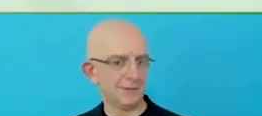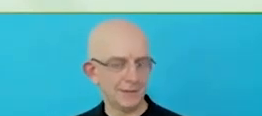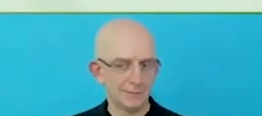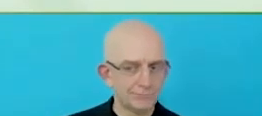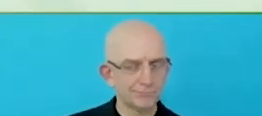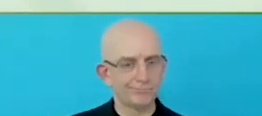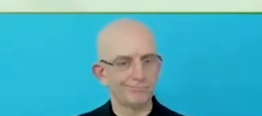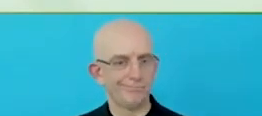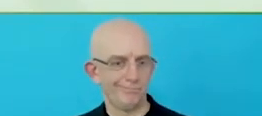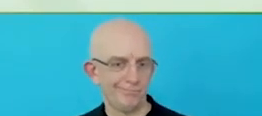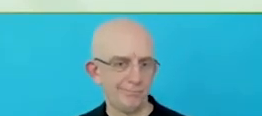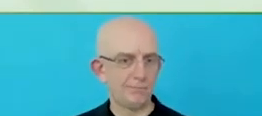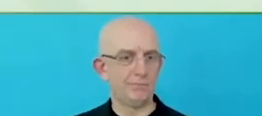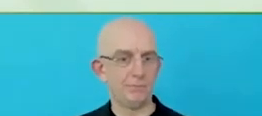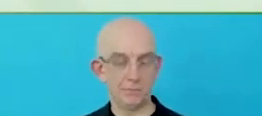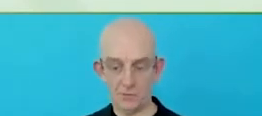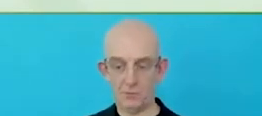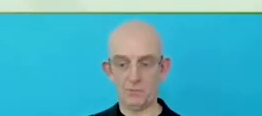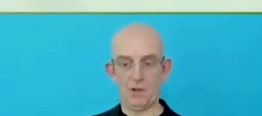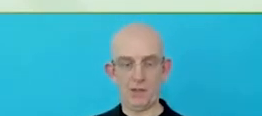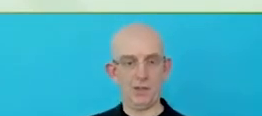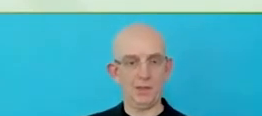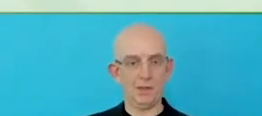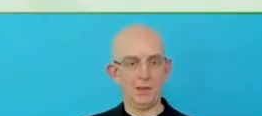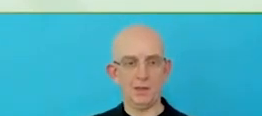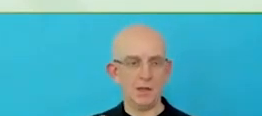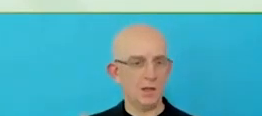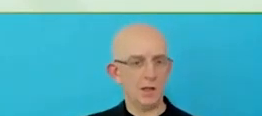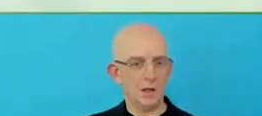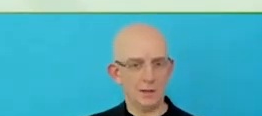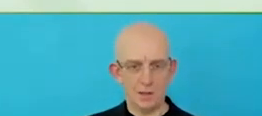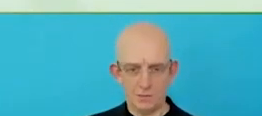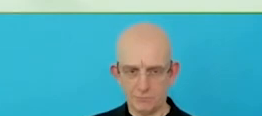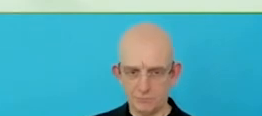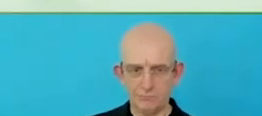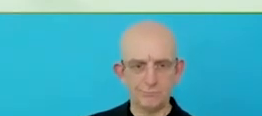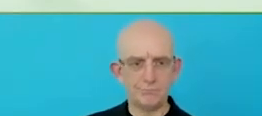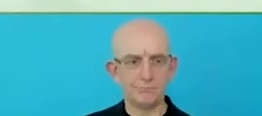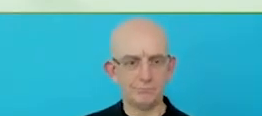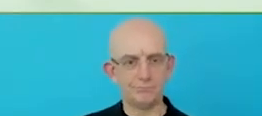our franchisees supply partners and also within the communities in which we operate.